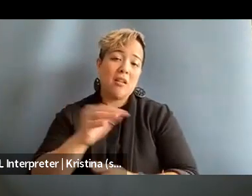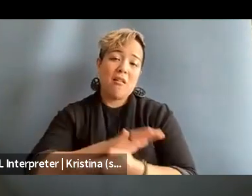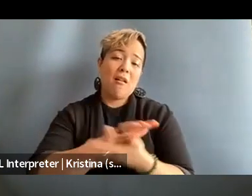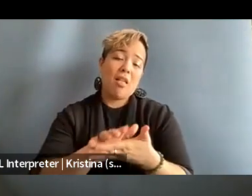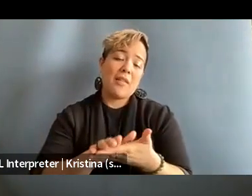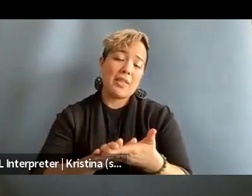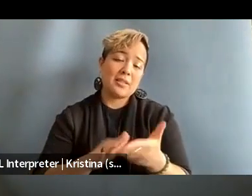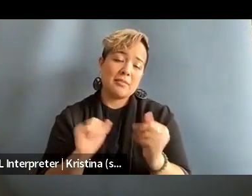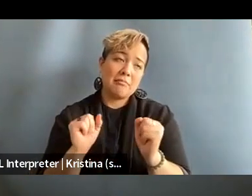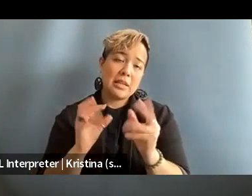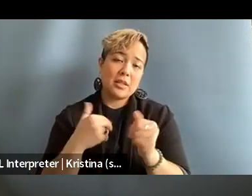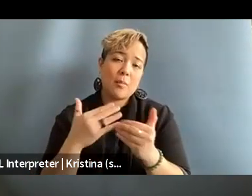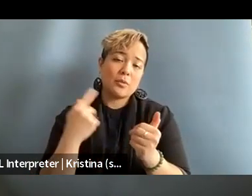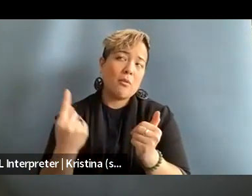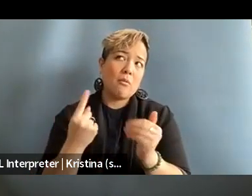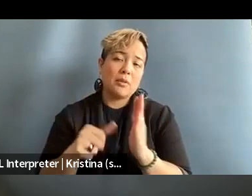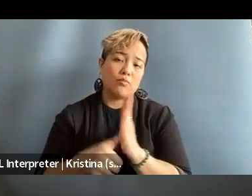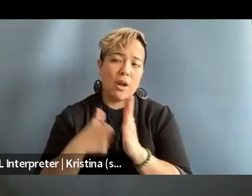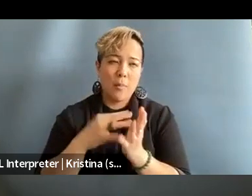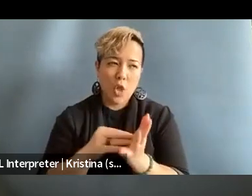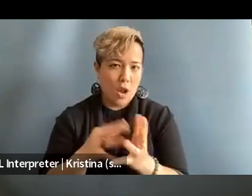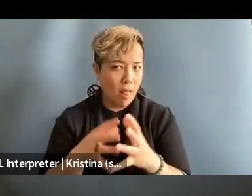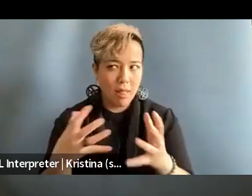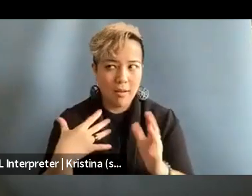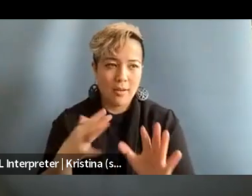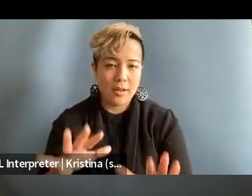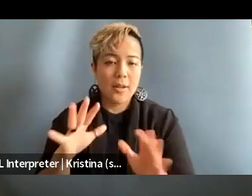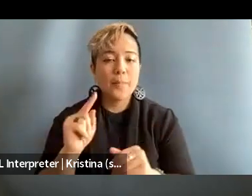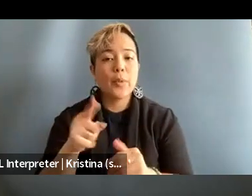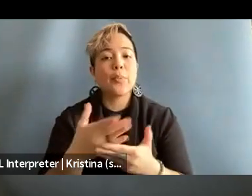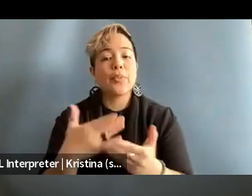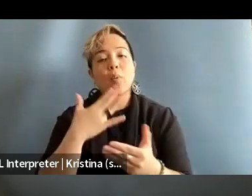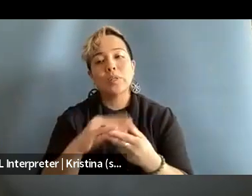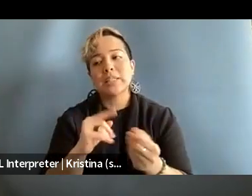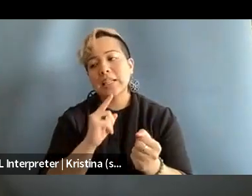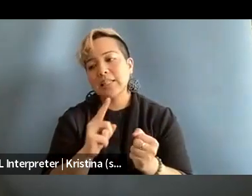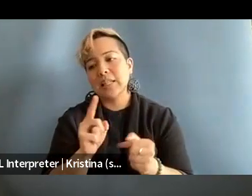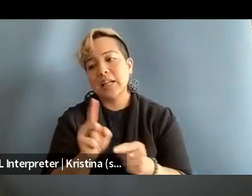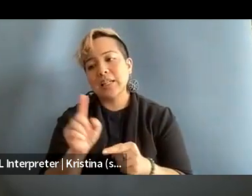Amazing, I'm always, always impressed and learning a lot. The only thing I would say is, as Elisa said,